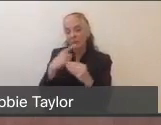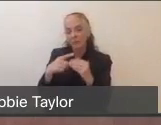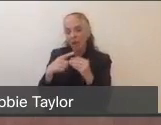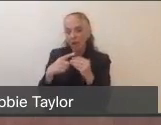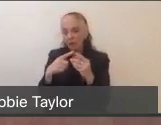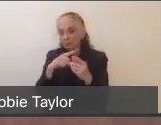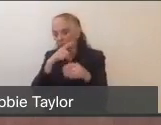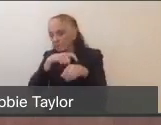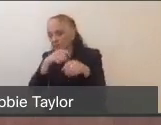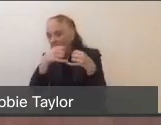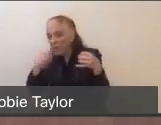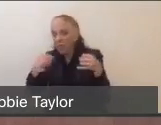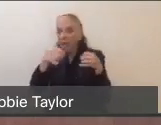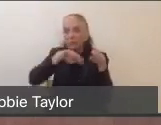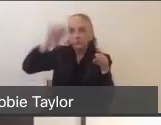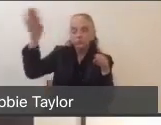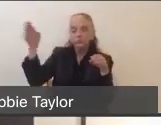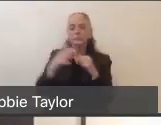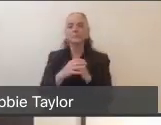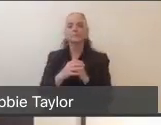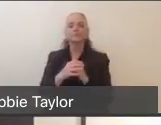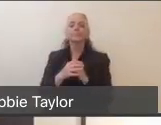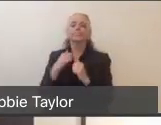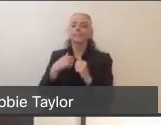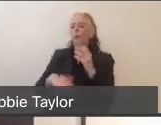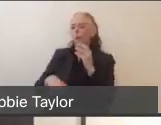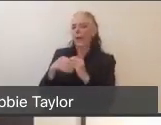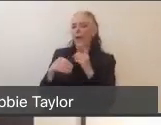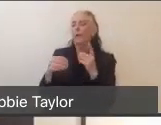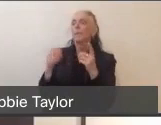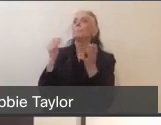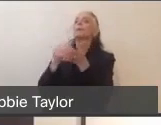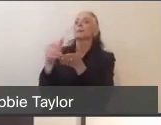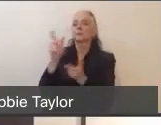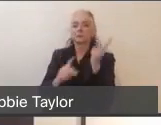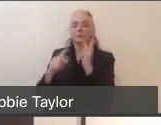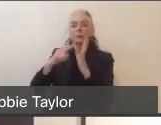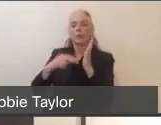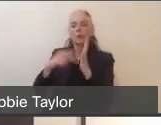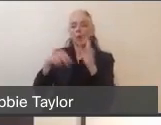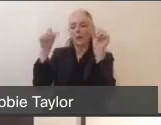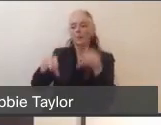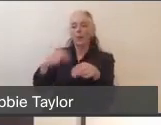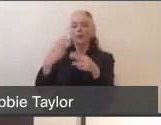I think there are millions of people who have read the Medium post called "The Hammer and the Dance"